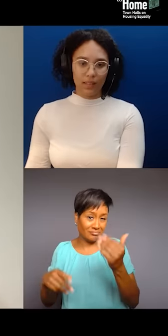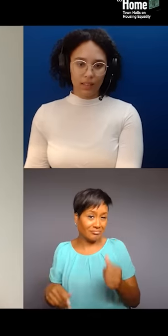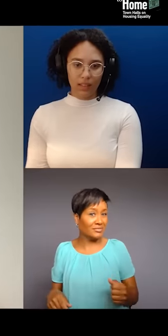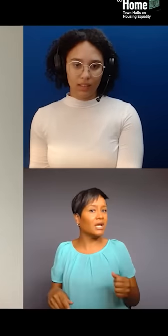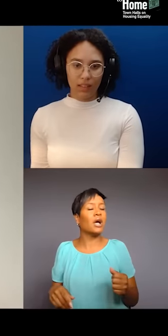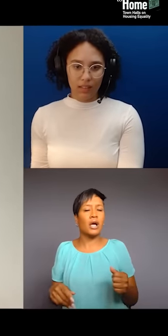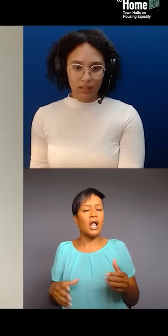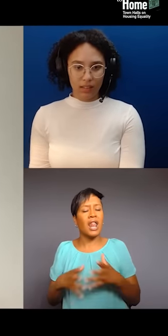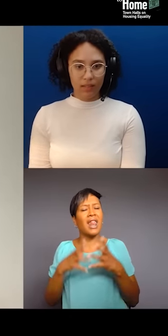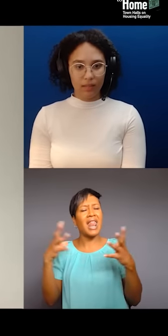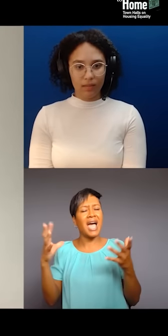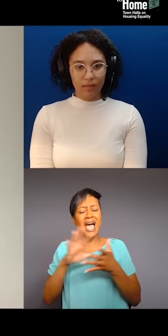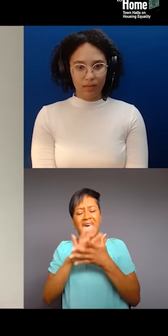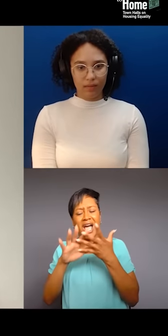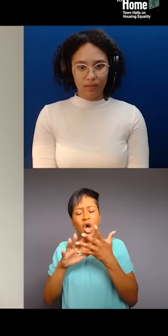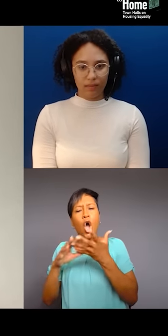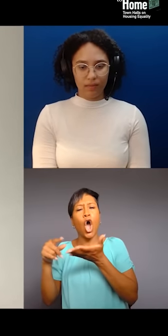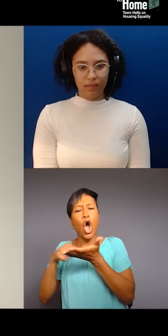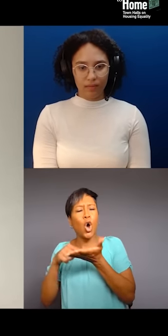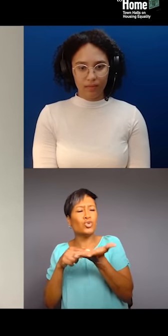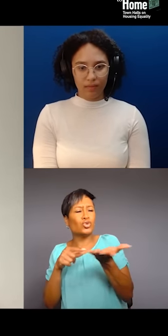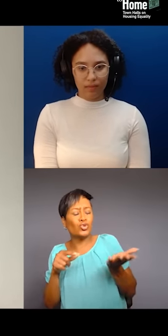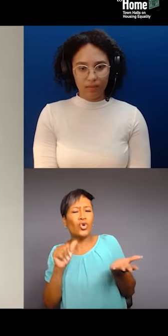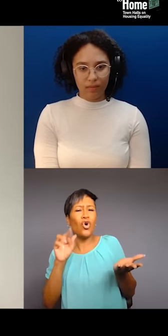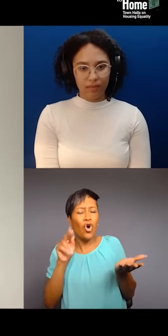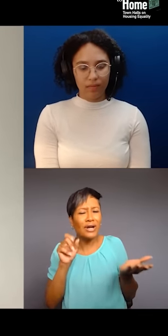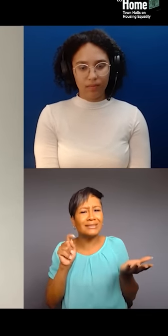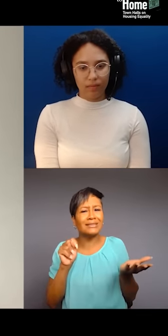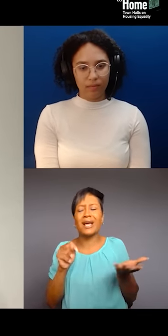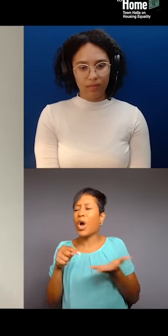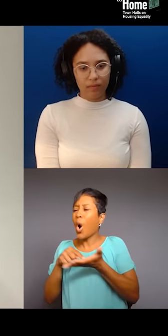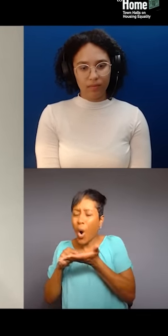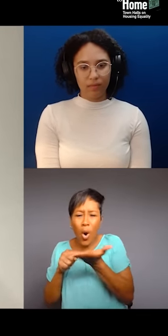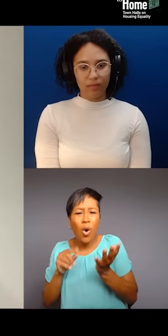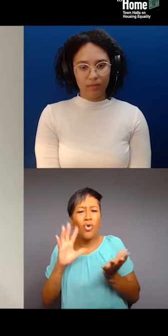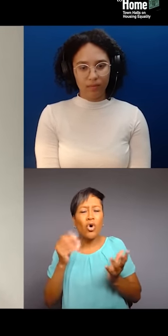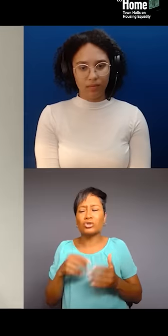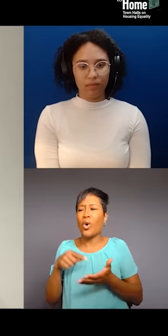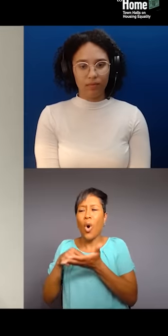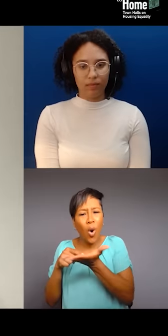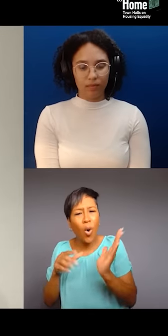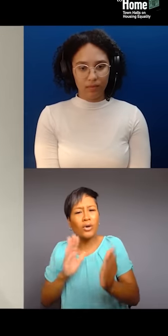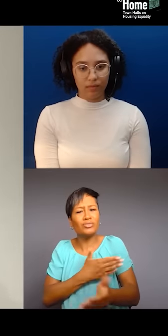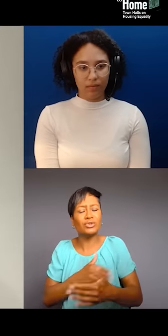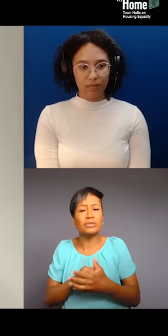a lot is owed to the culture and the music, and corporate people come in and it's not always a good blessing